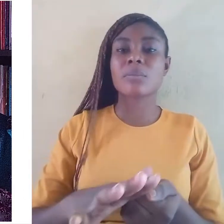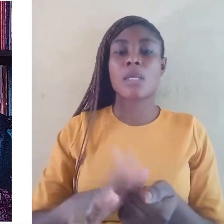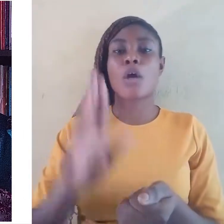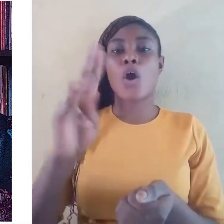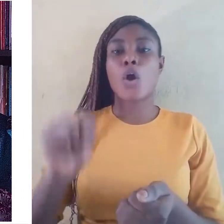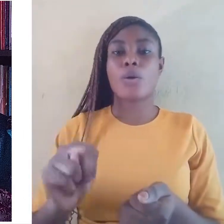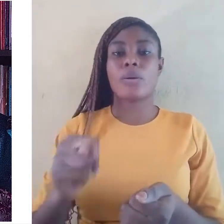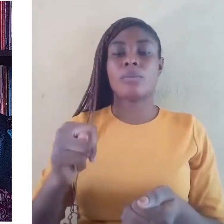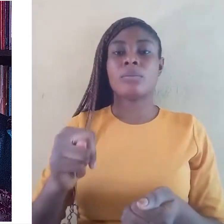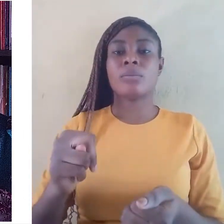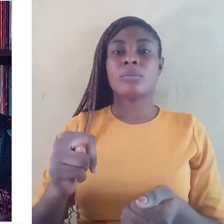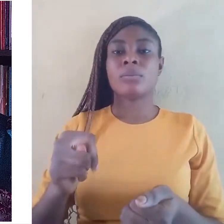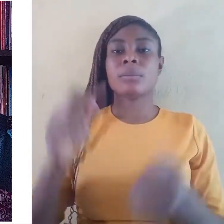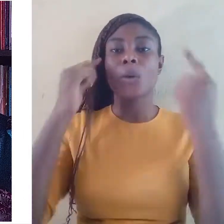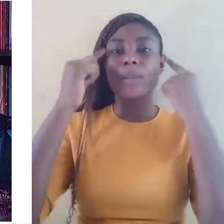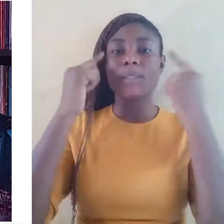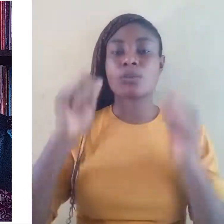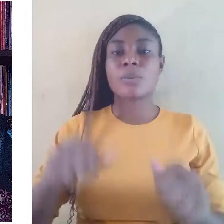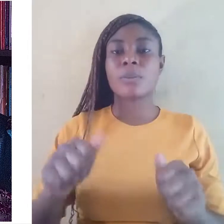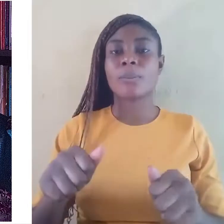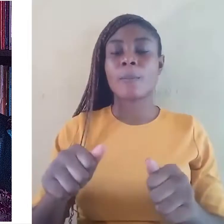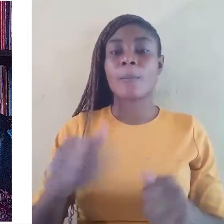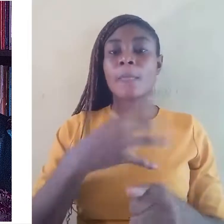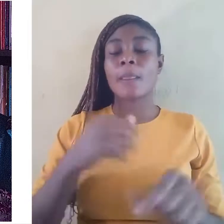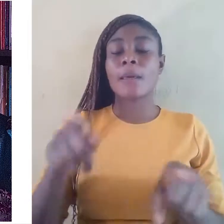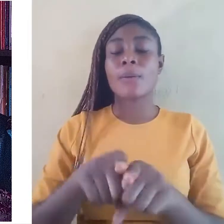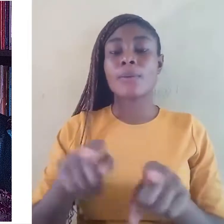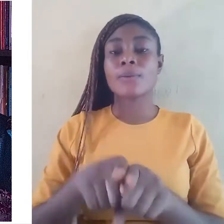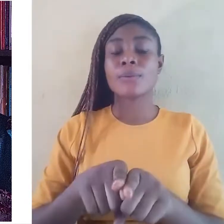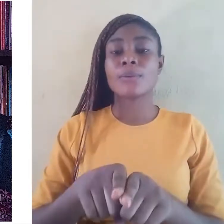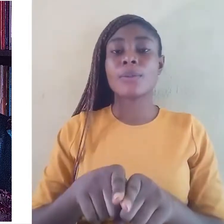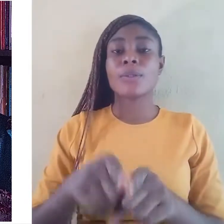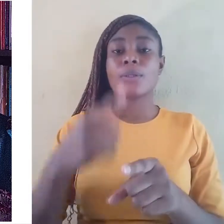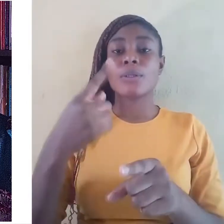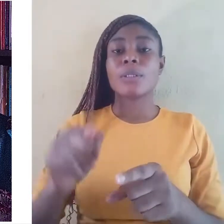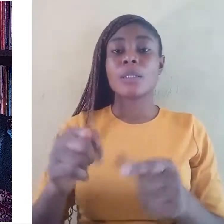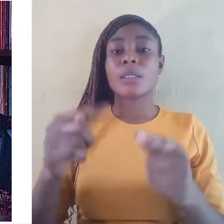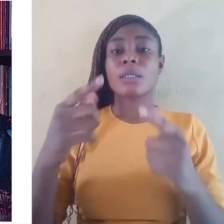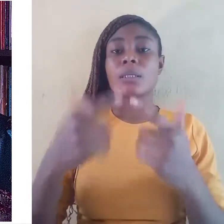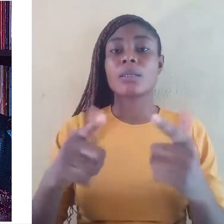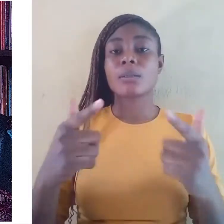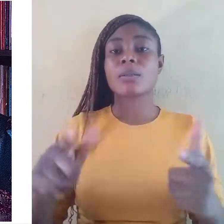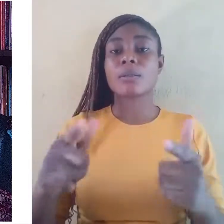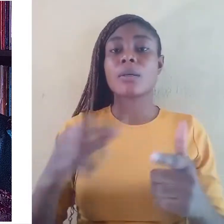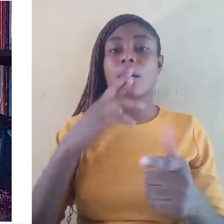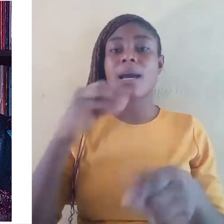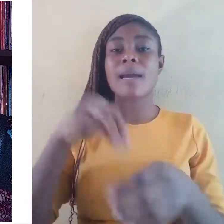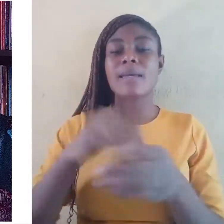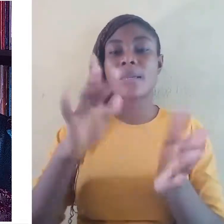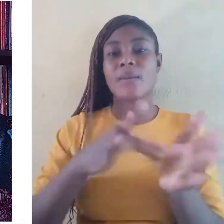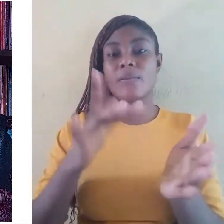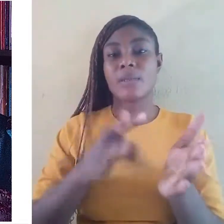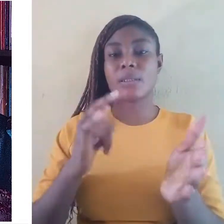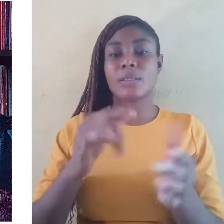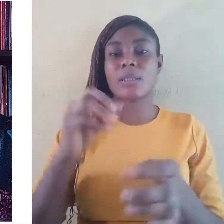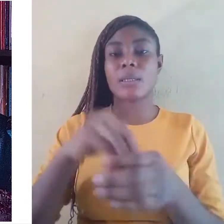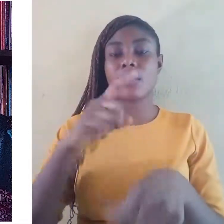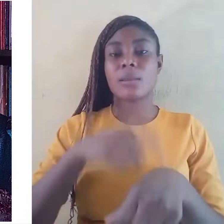The majority languages are advantaged in terms of development, use, protection, and patronage